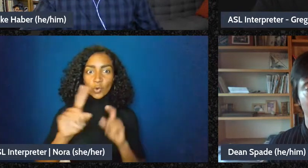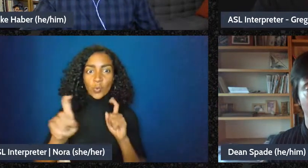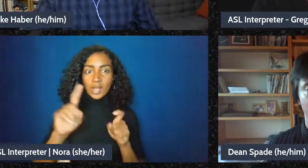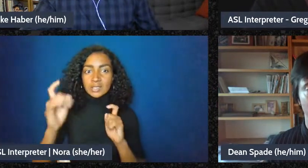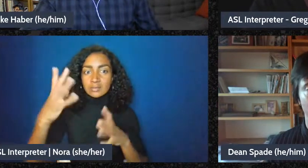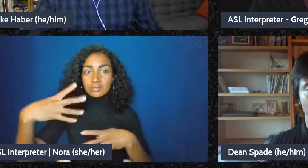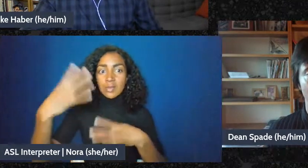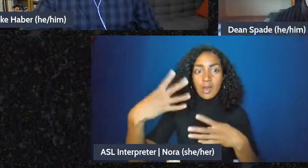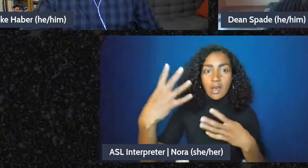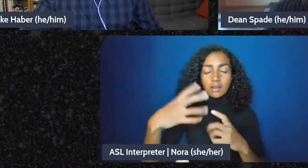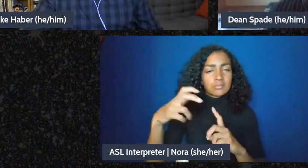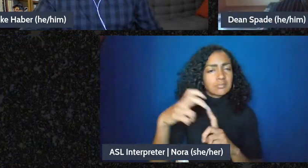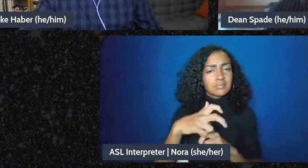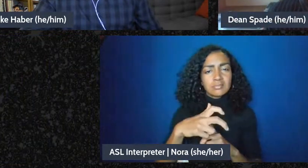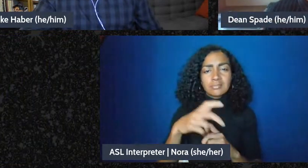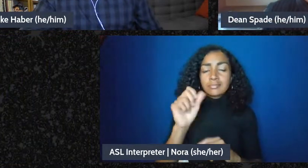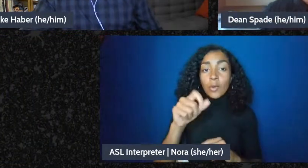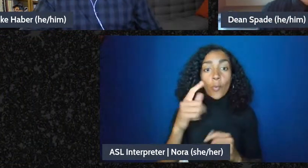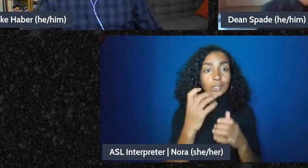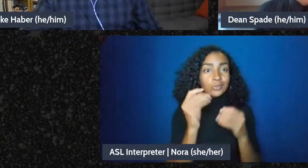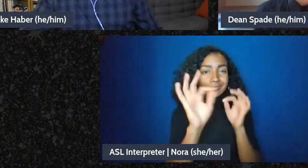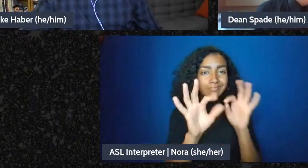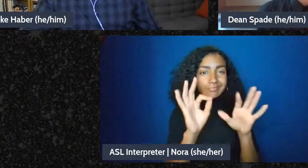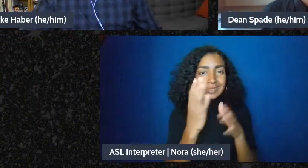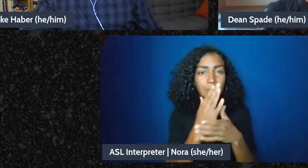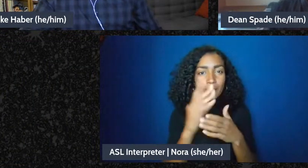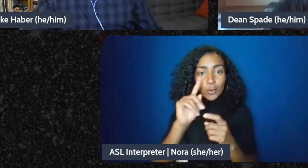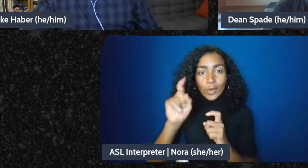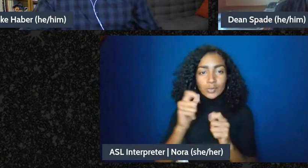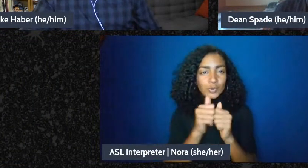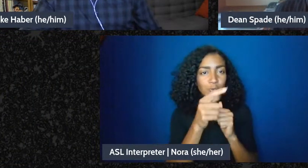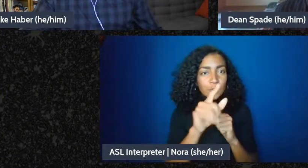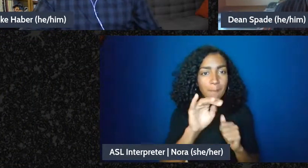of them with you Mike, and you can let us know if you want Robert to come back into or if you